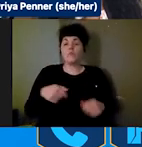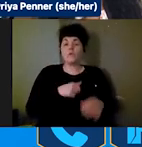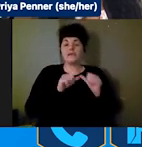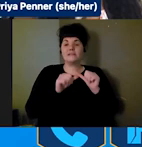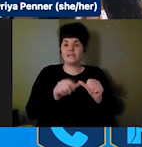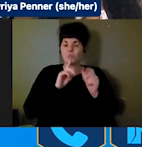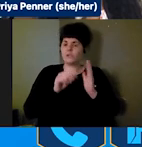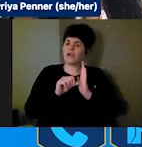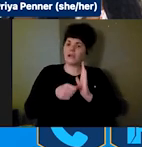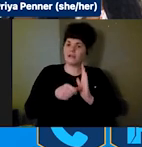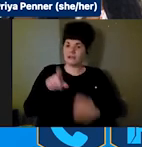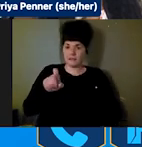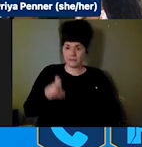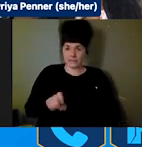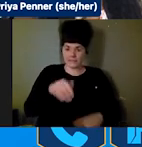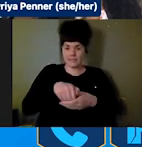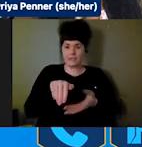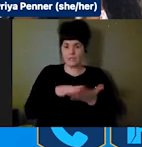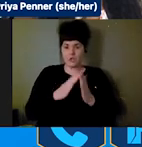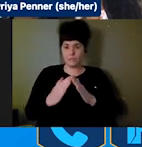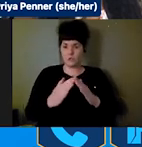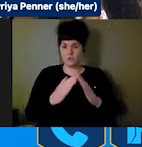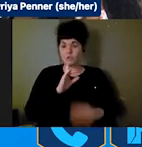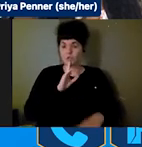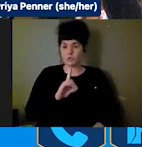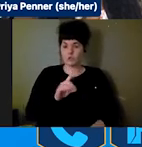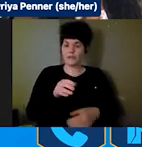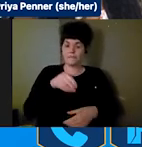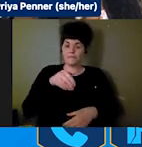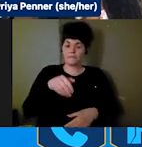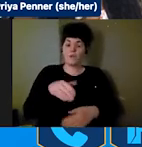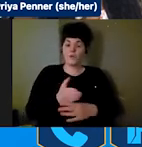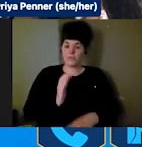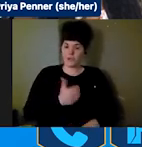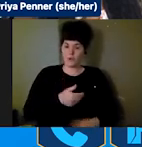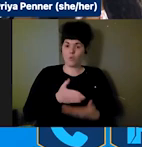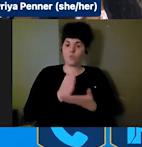need throughout the Community certainly within our rights and our civil rights throughout disasters but also